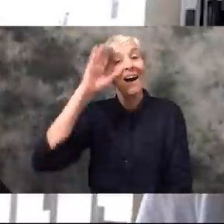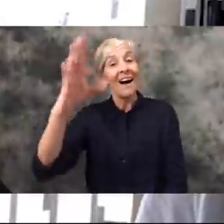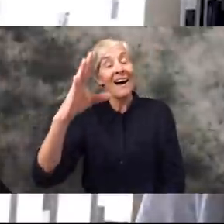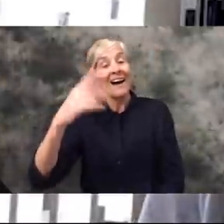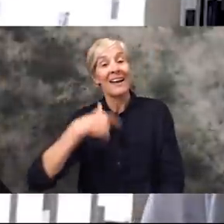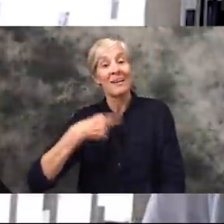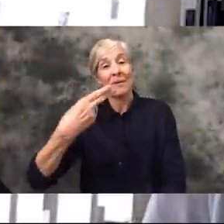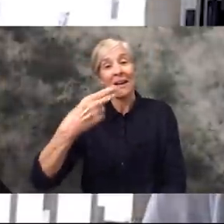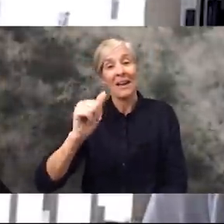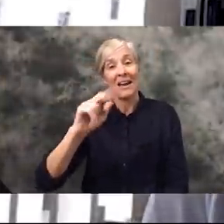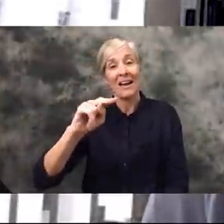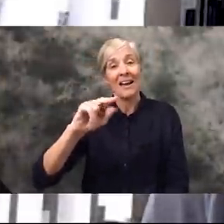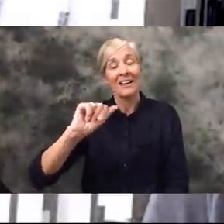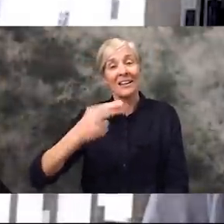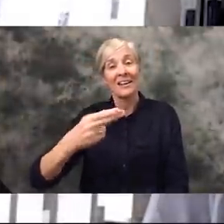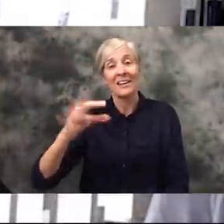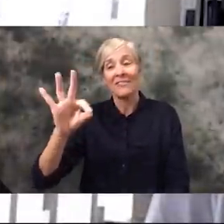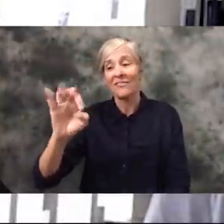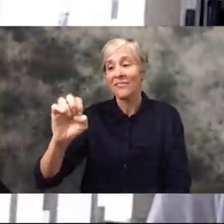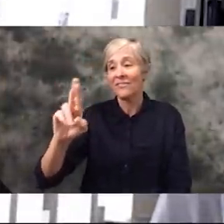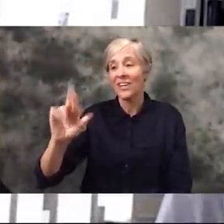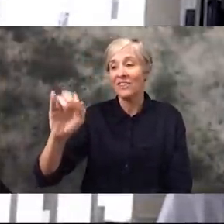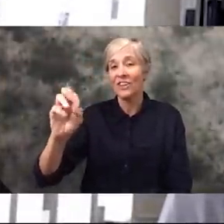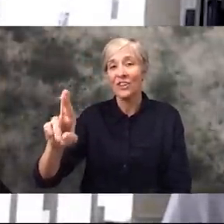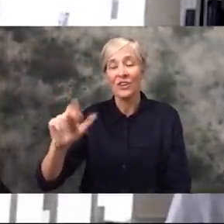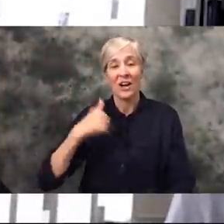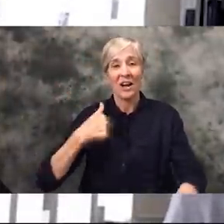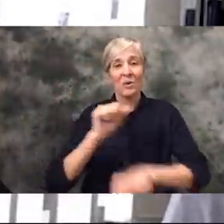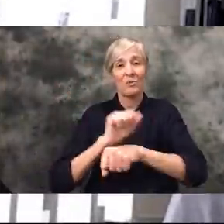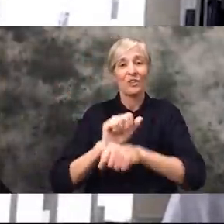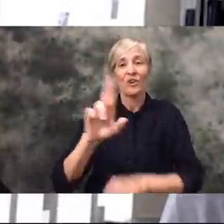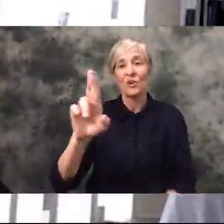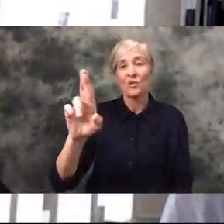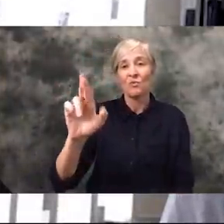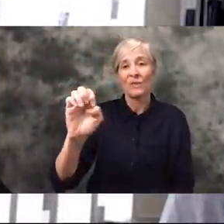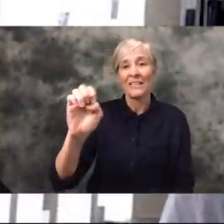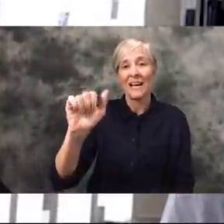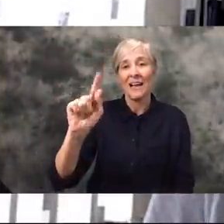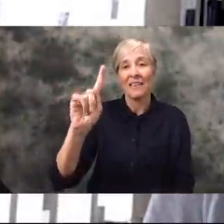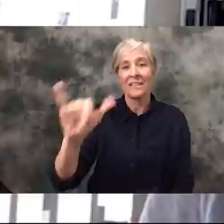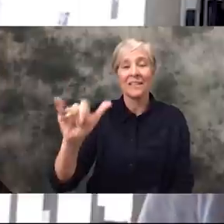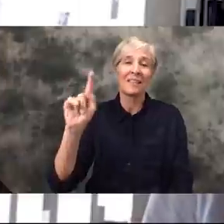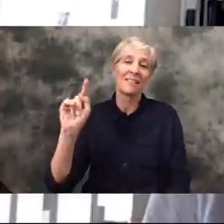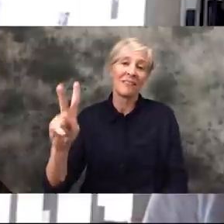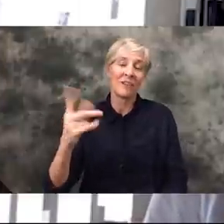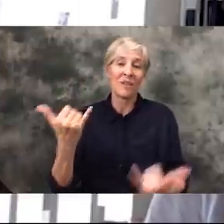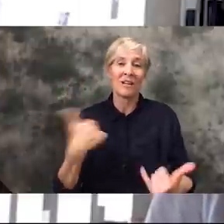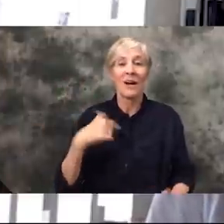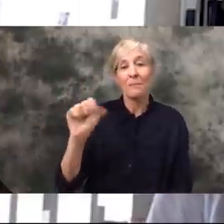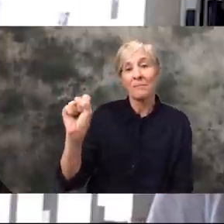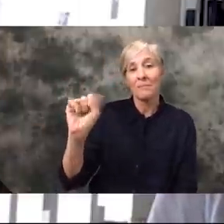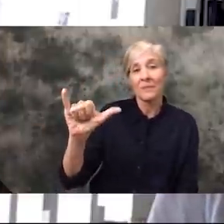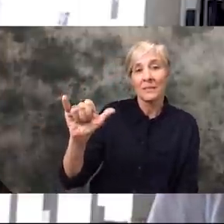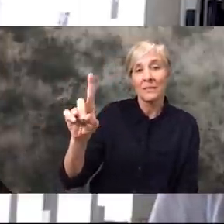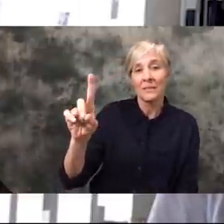So, hi guys! I am Hannah Ferrier and I work in RealityTV. I am currently in Sydney Australia